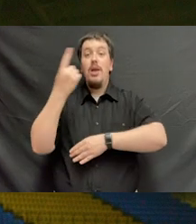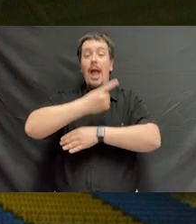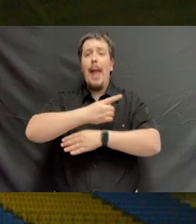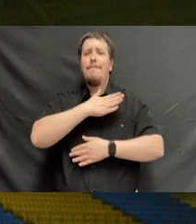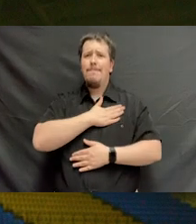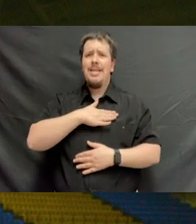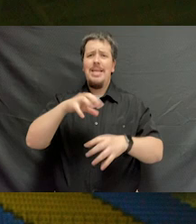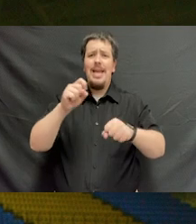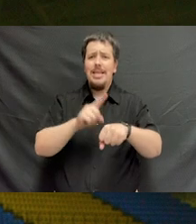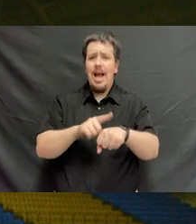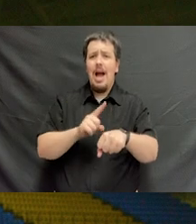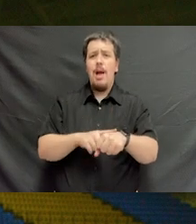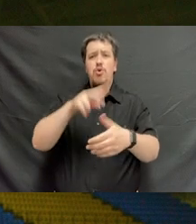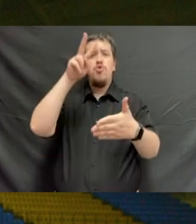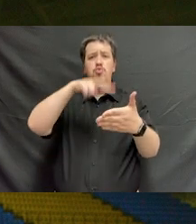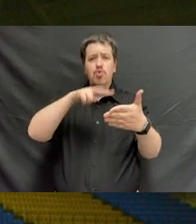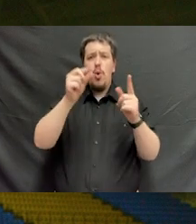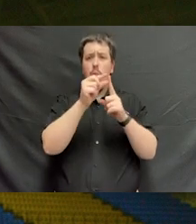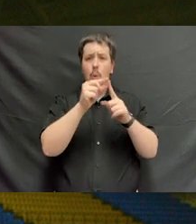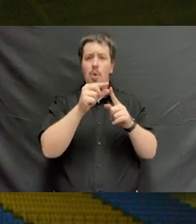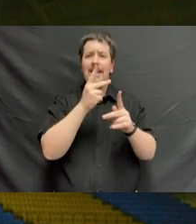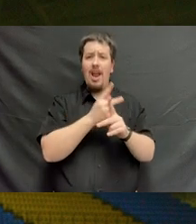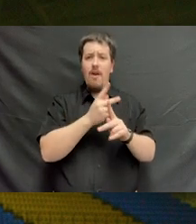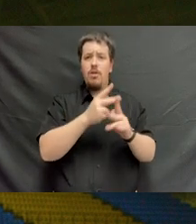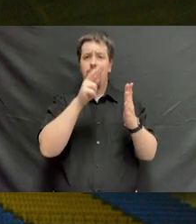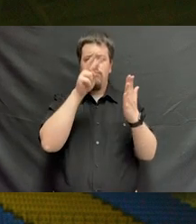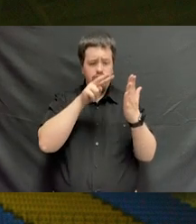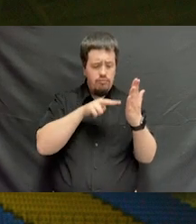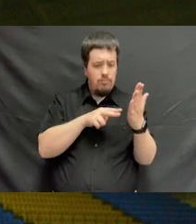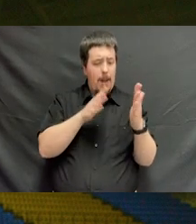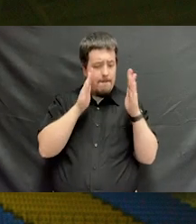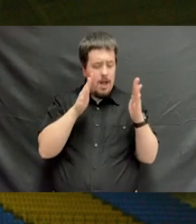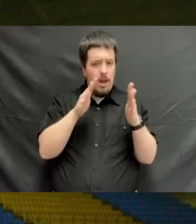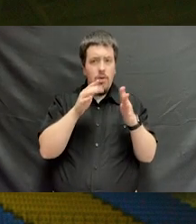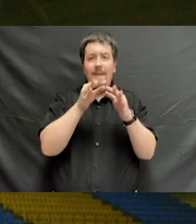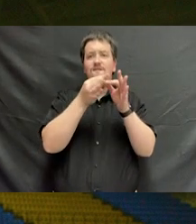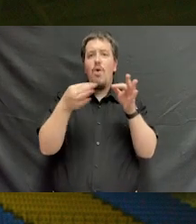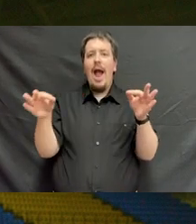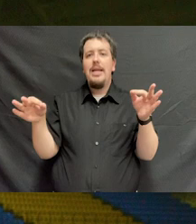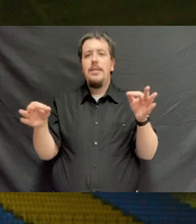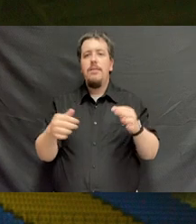please take time to read the text on your diploma carefully, paying attention to the following phrase: